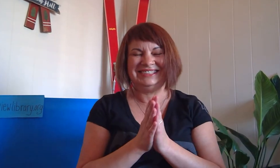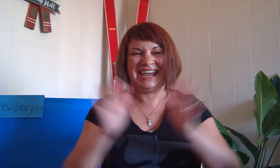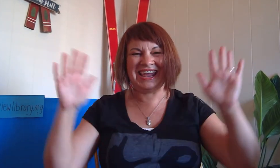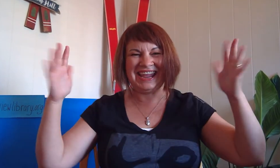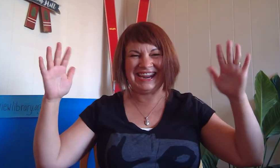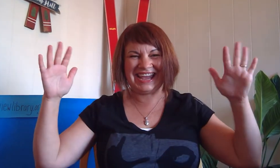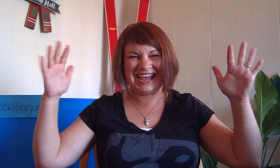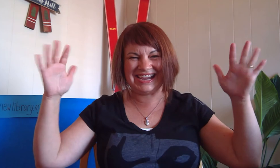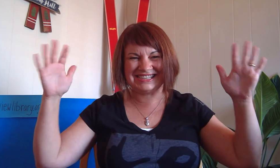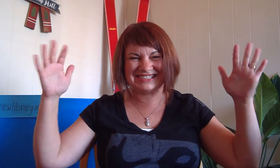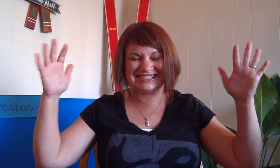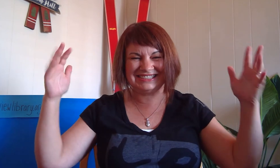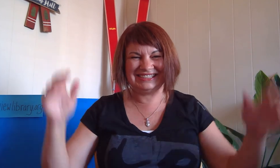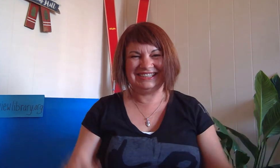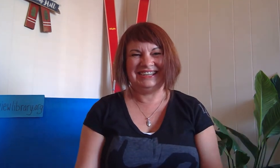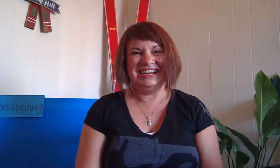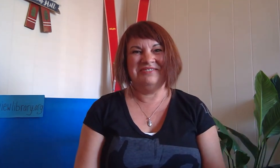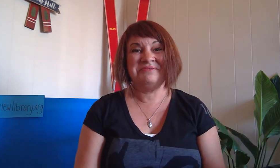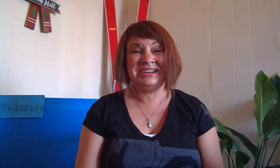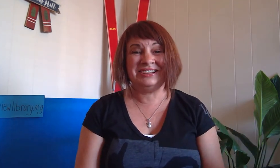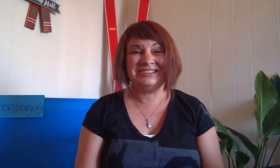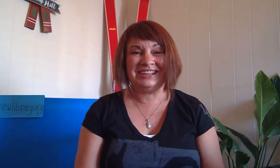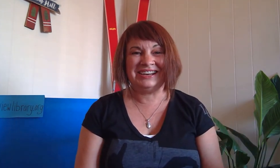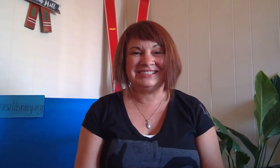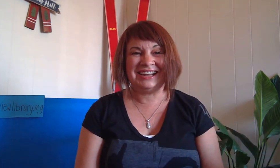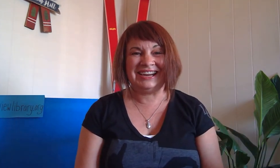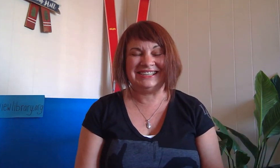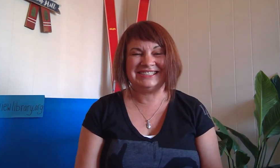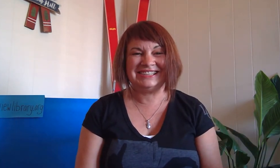hey guys we learned a lot of signs